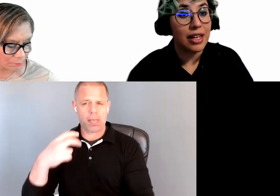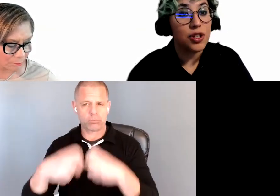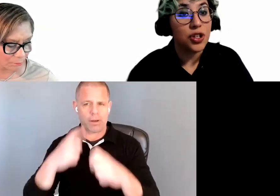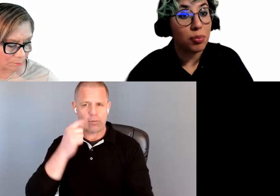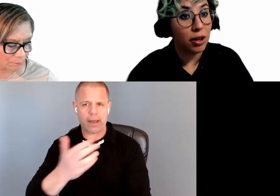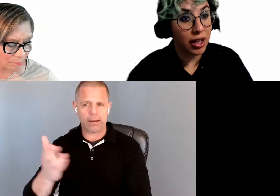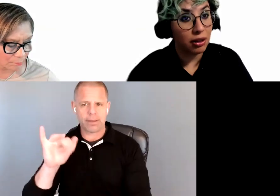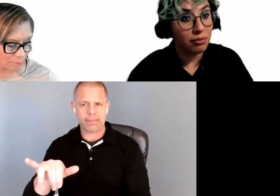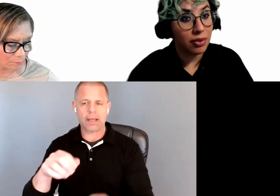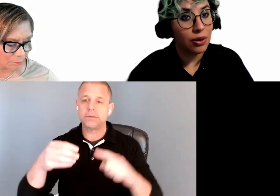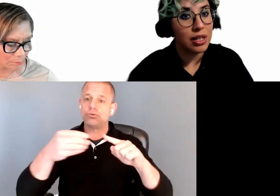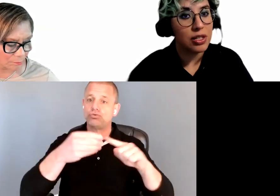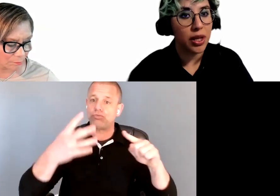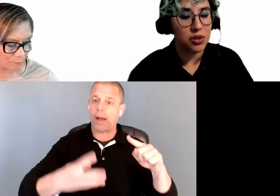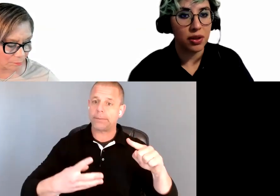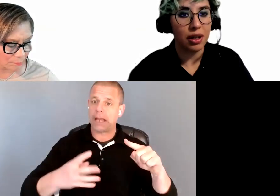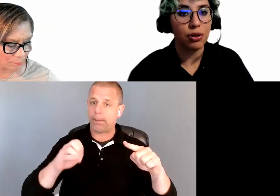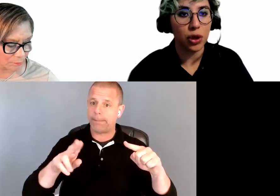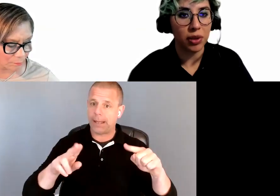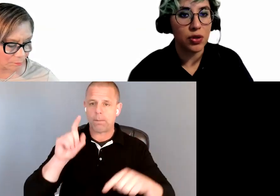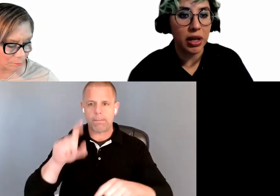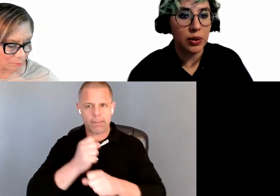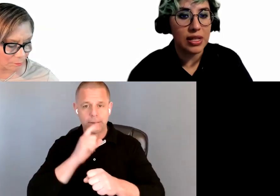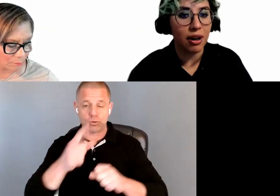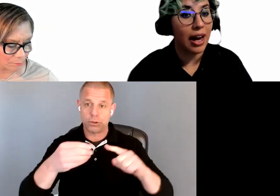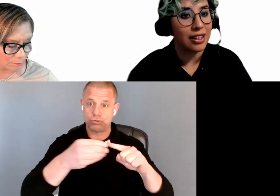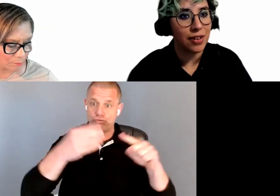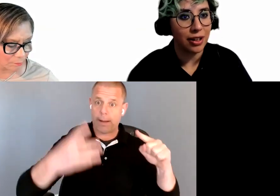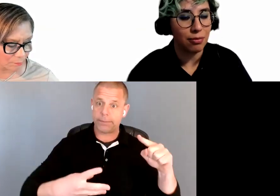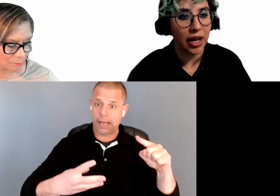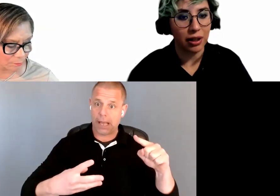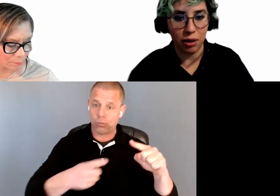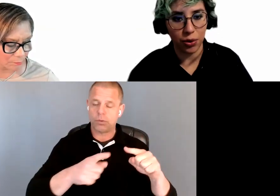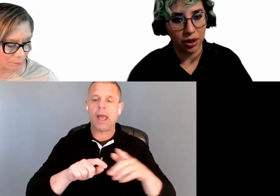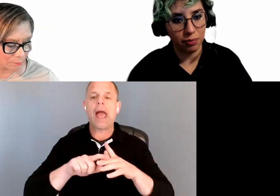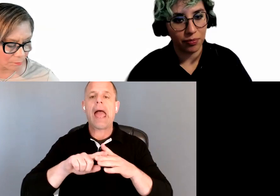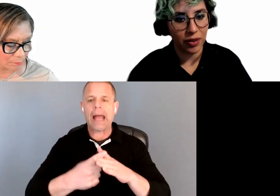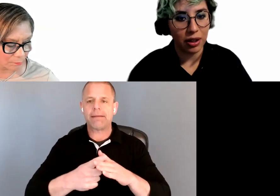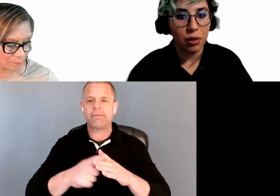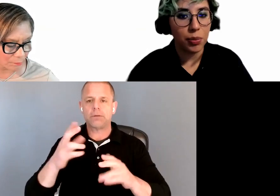You need to make sure that your drop down menus are activated by keyboard.